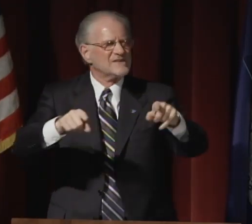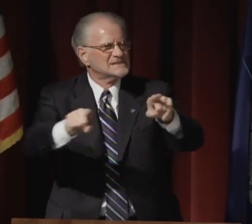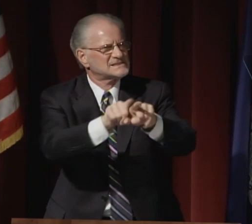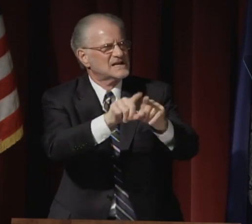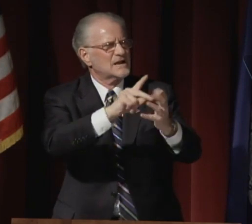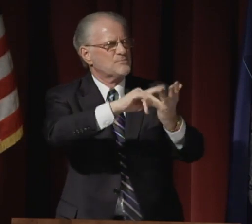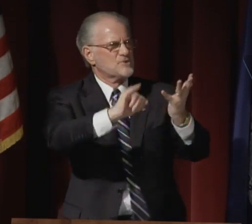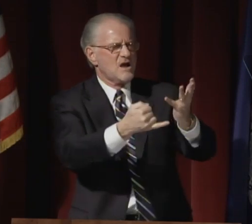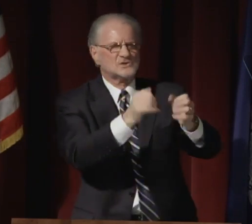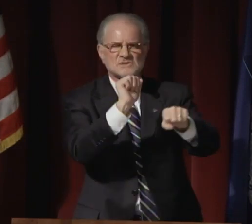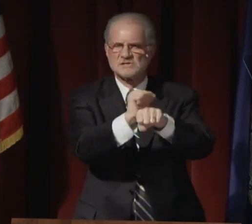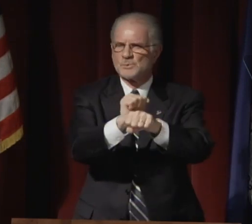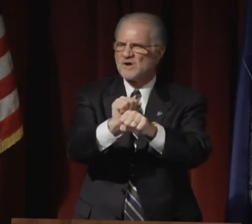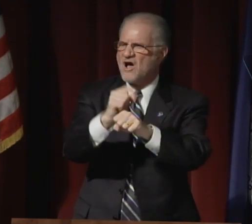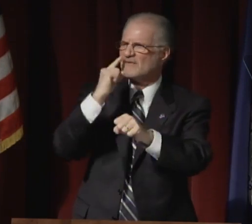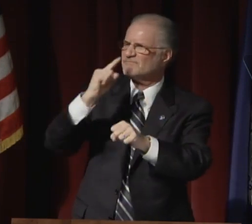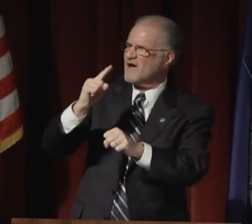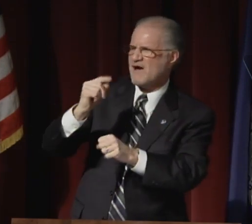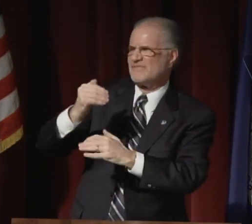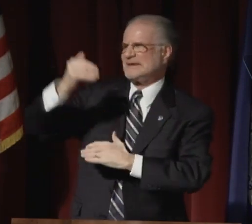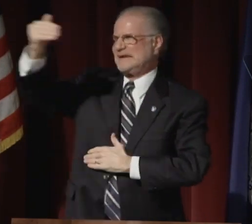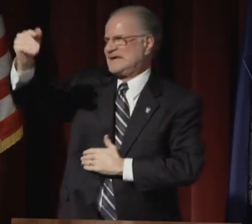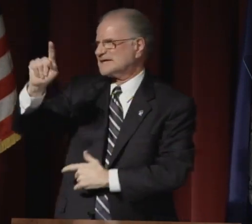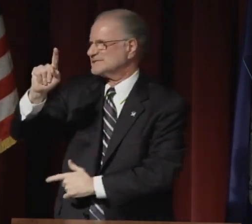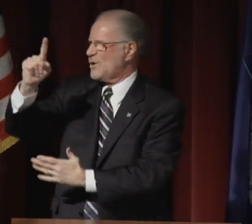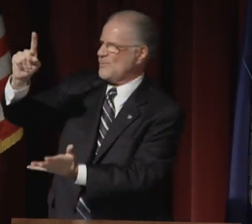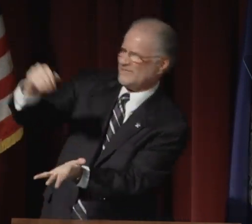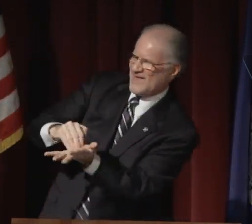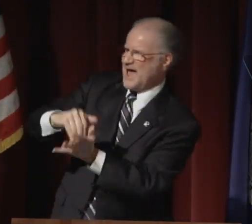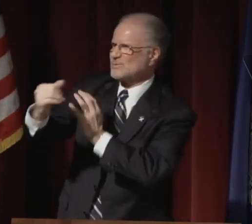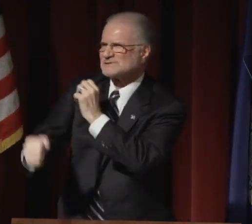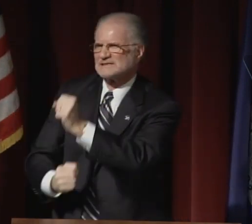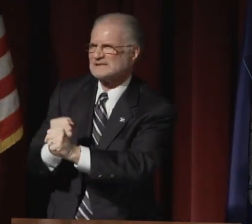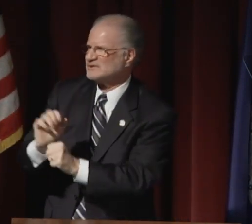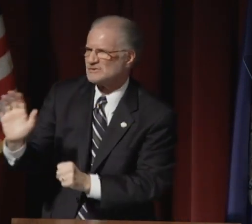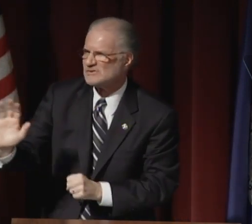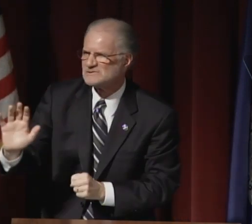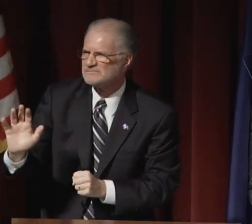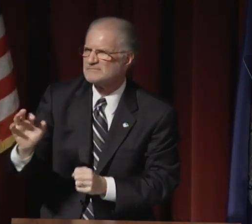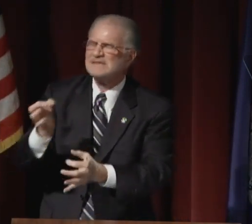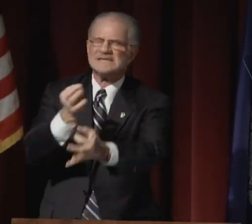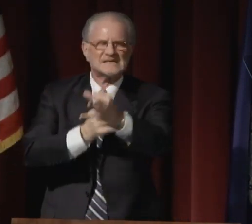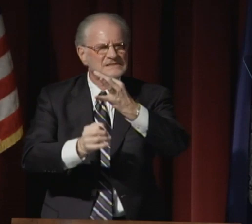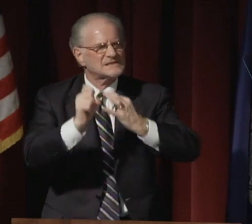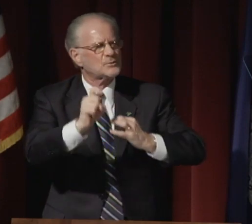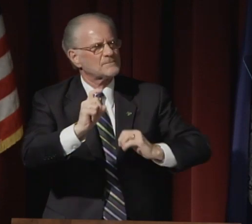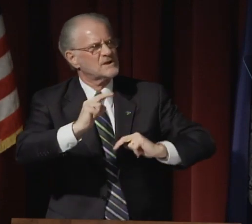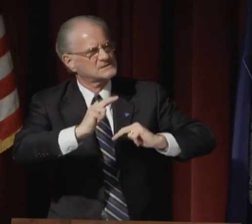We do not have the same project to work on for 1,000 years.